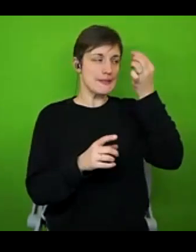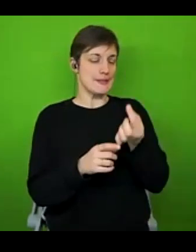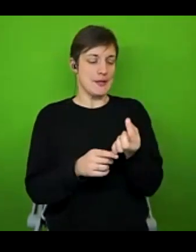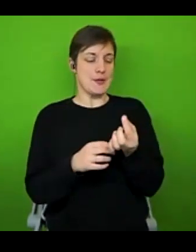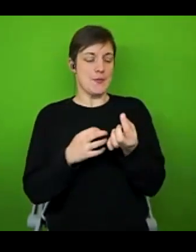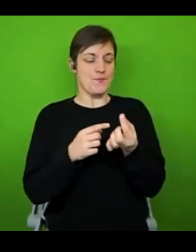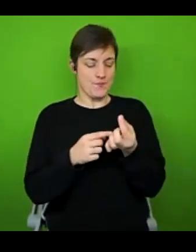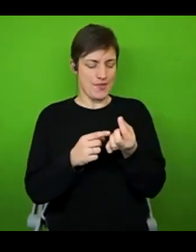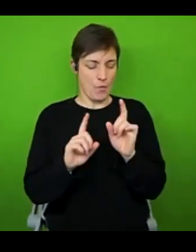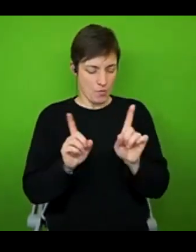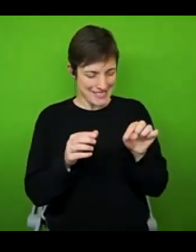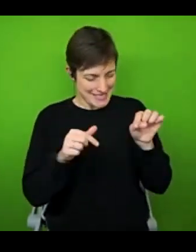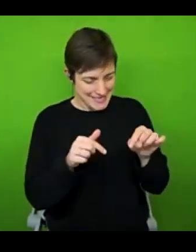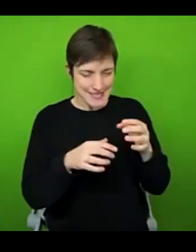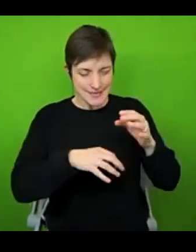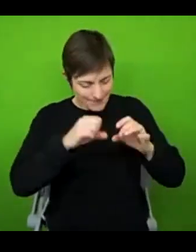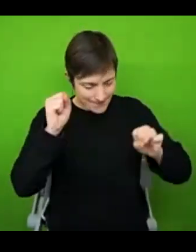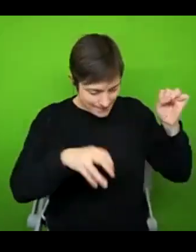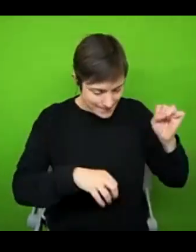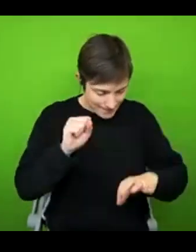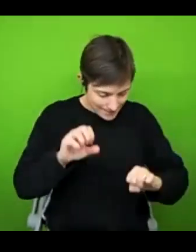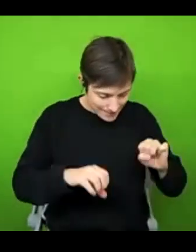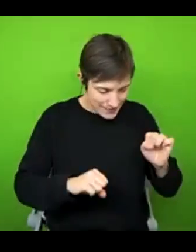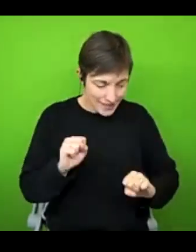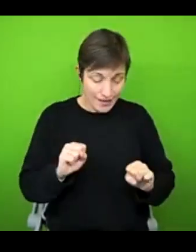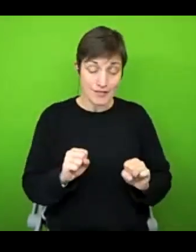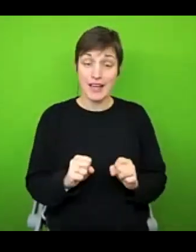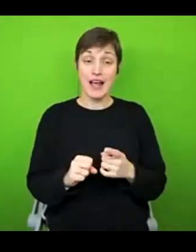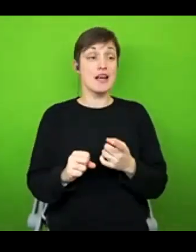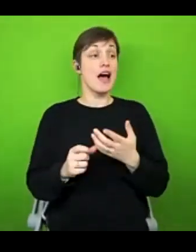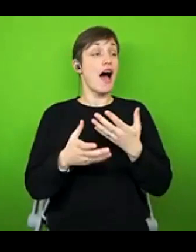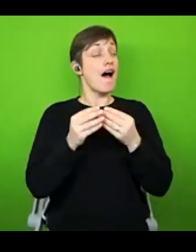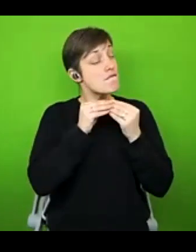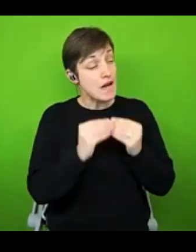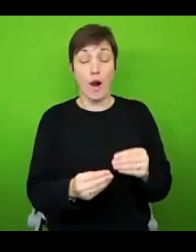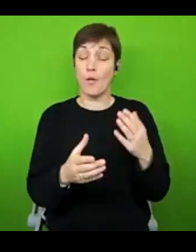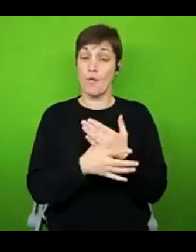you might have picked up on, I do really value my work and my career, not just because of the sense of accomplishment,